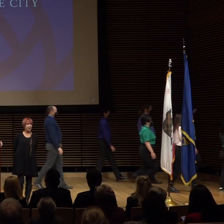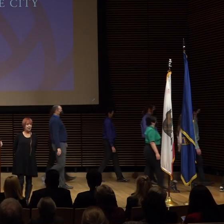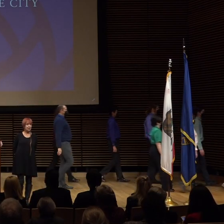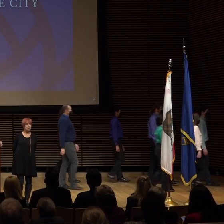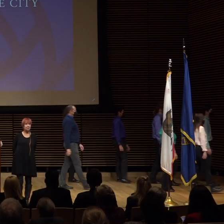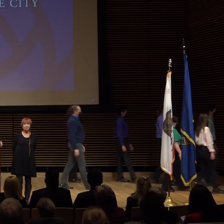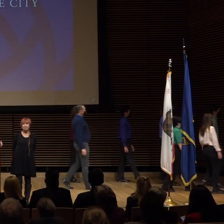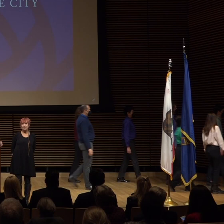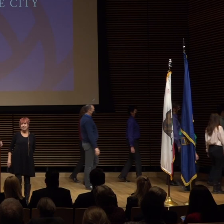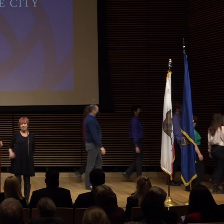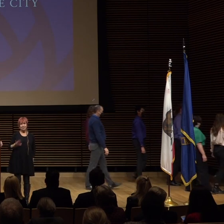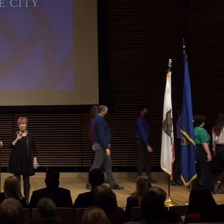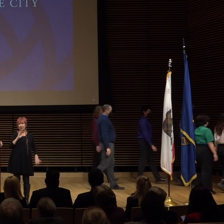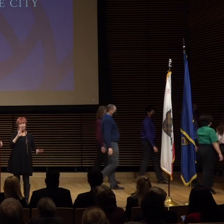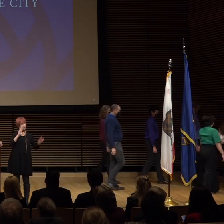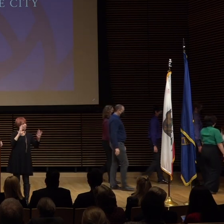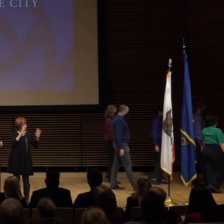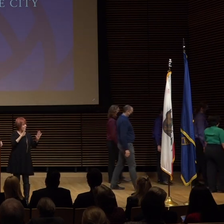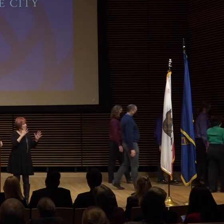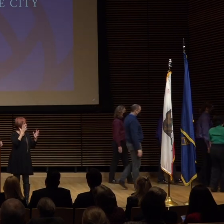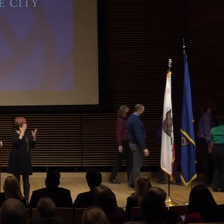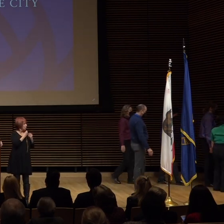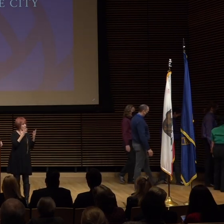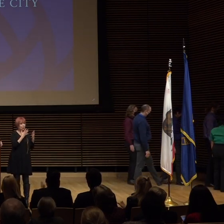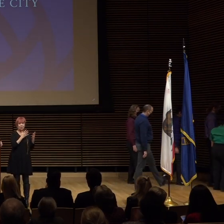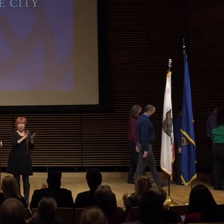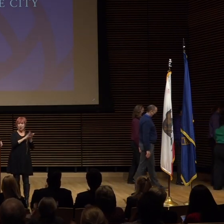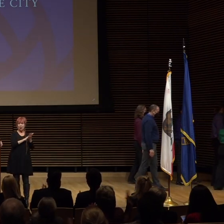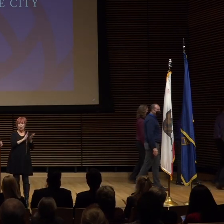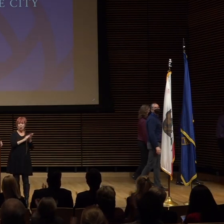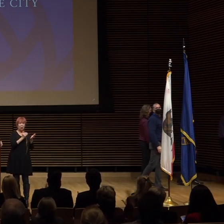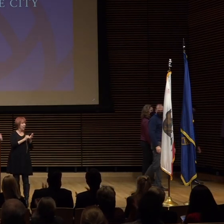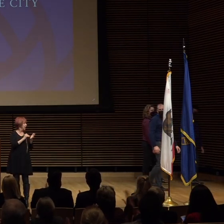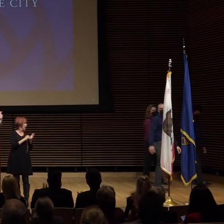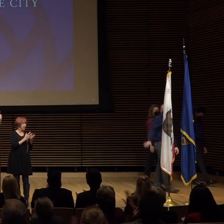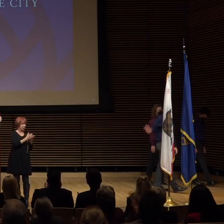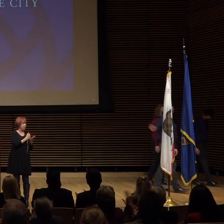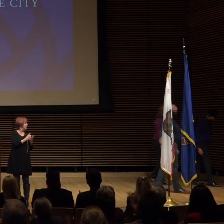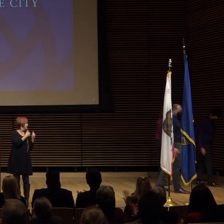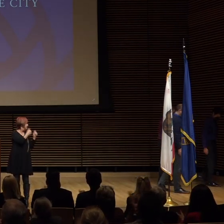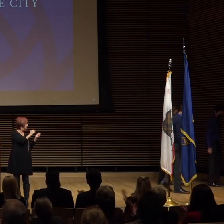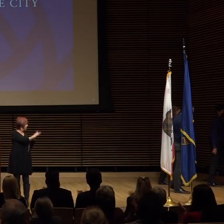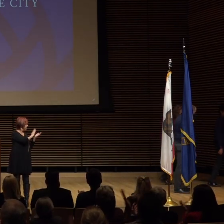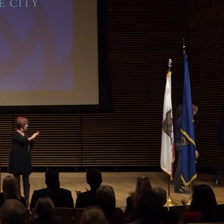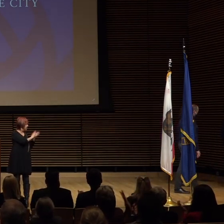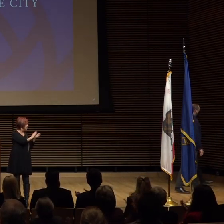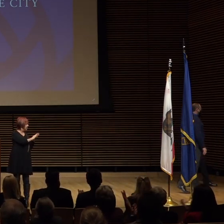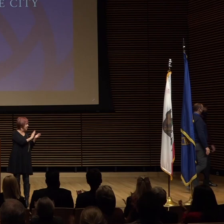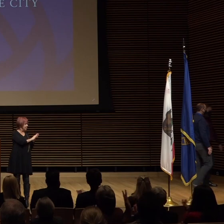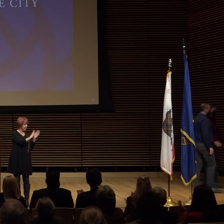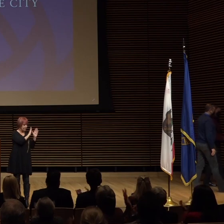that was great um let's give them one more round of applause i think they earned it